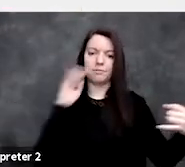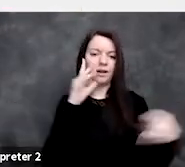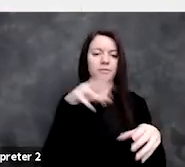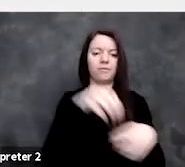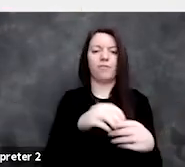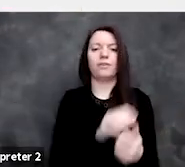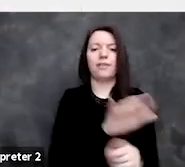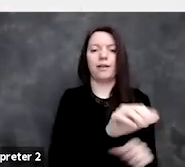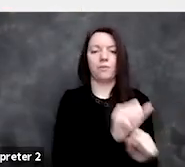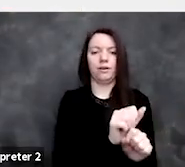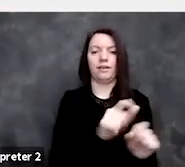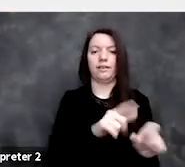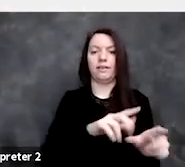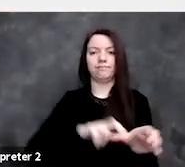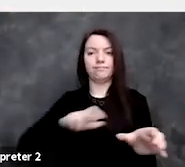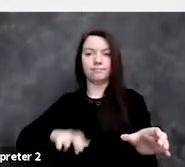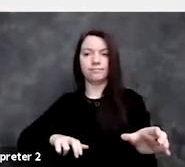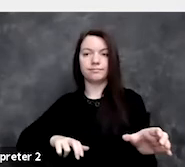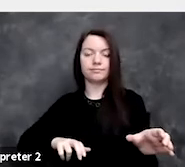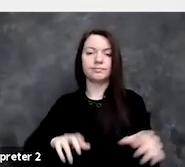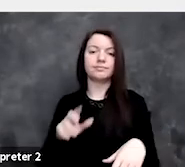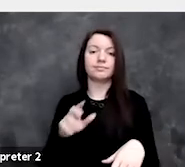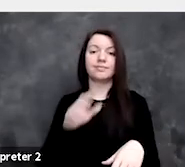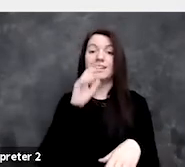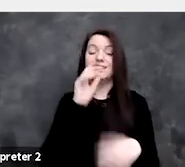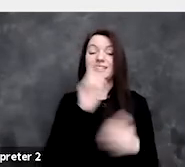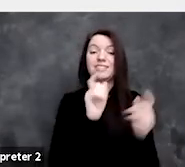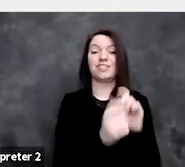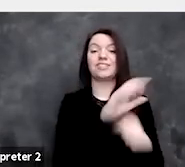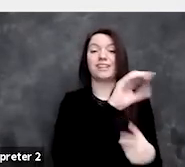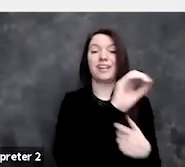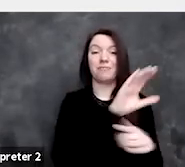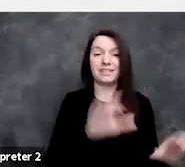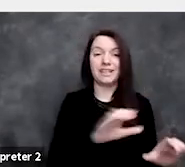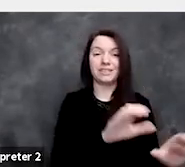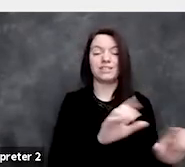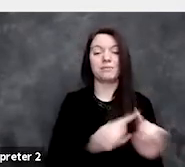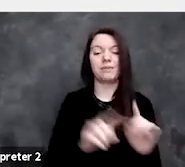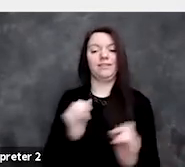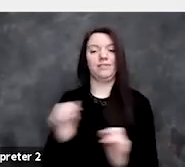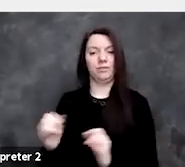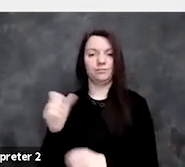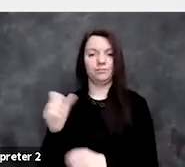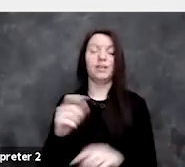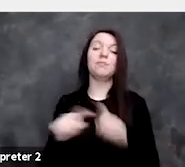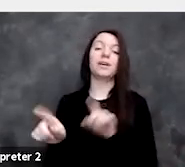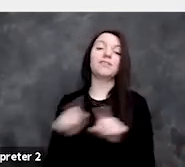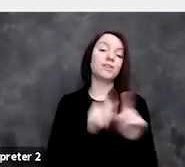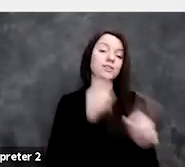and they walked away, didn't impact what the company did. But I also know some people who were working,